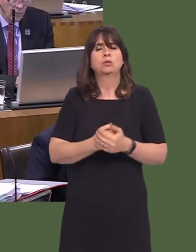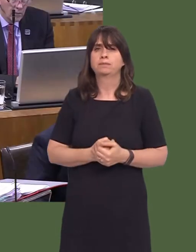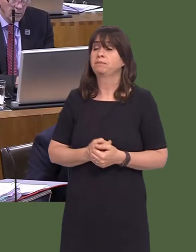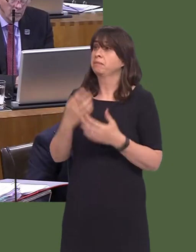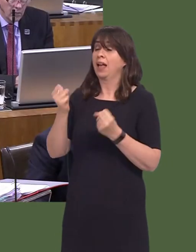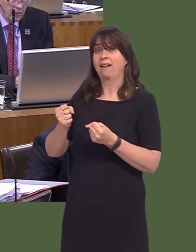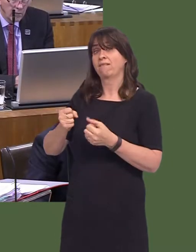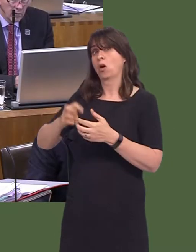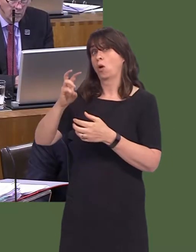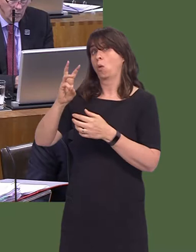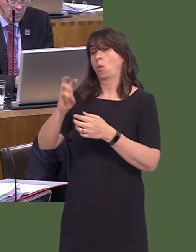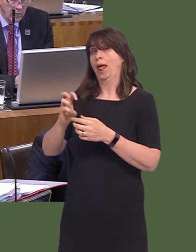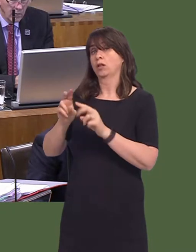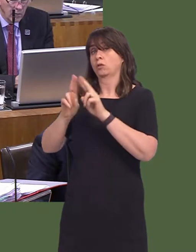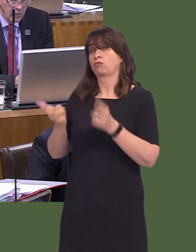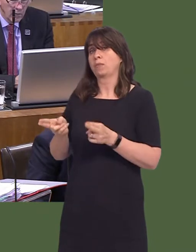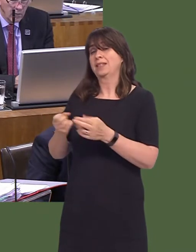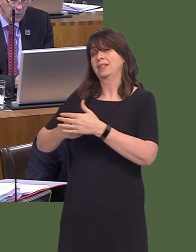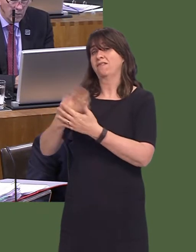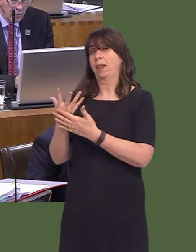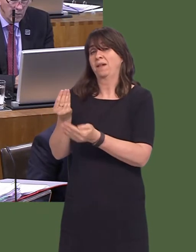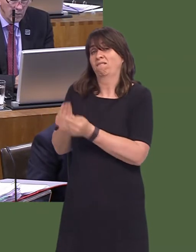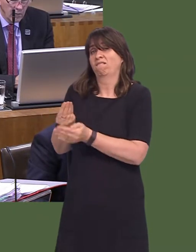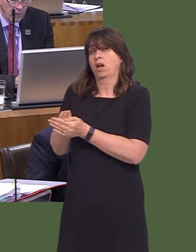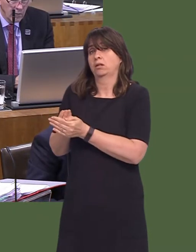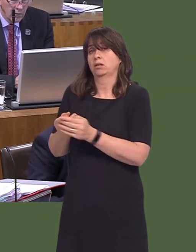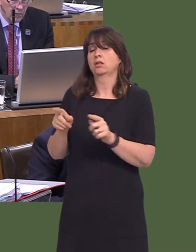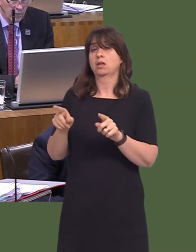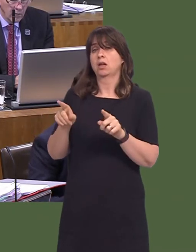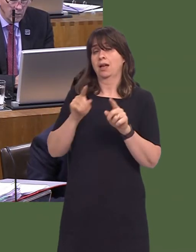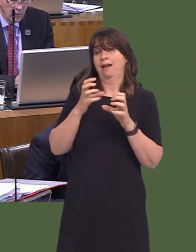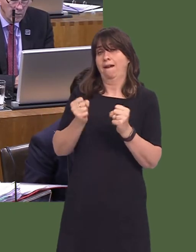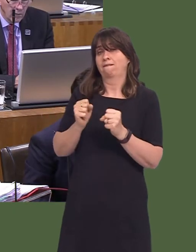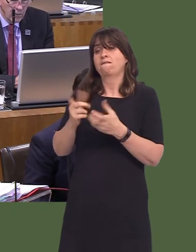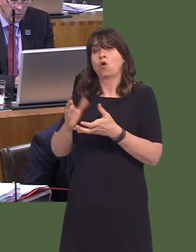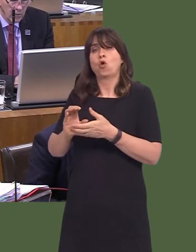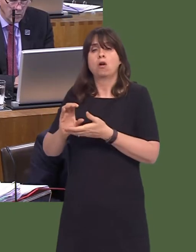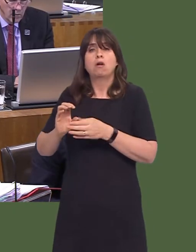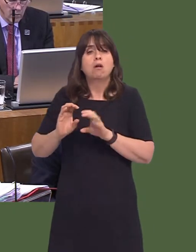development bank, the Wales property development fund provides SME home builders with affordable